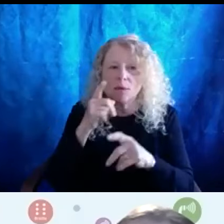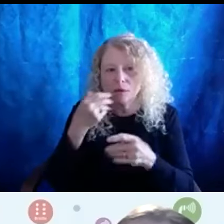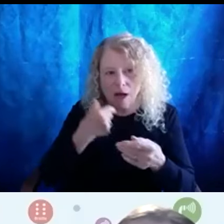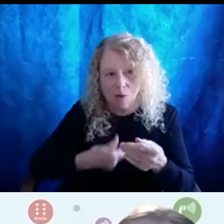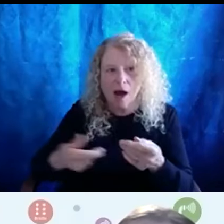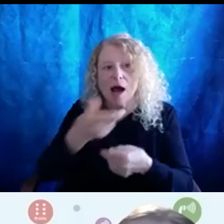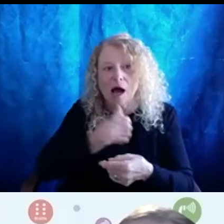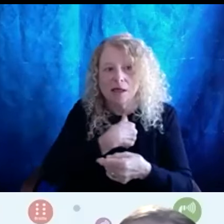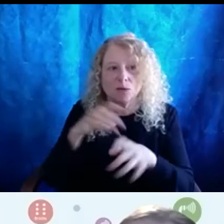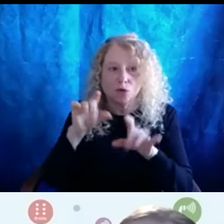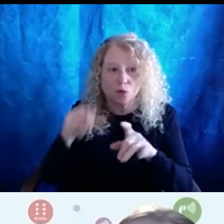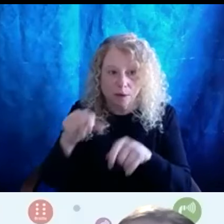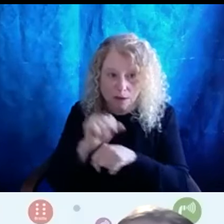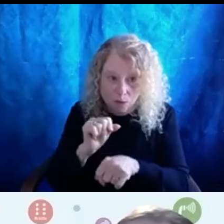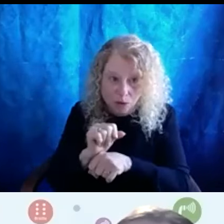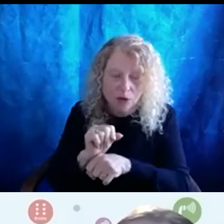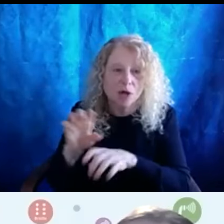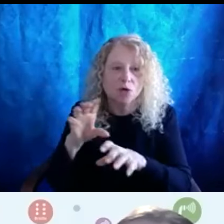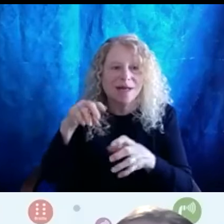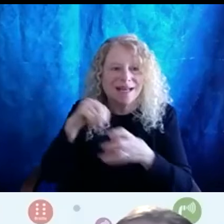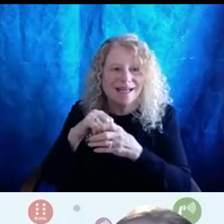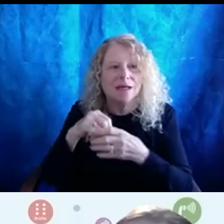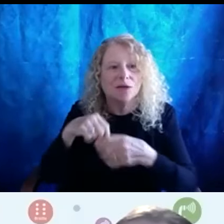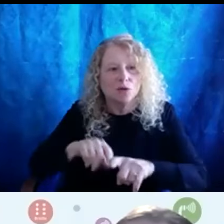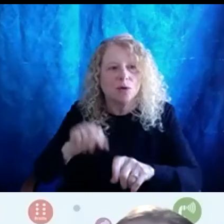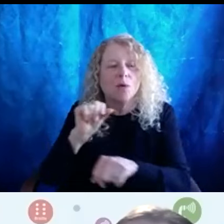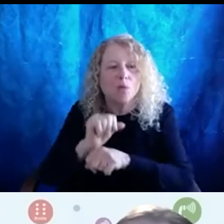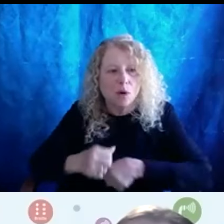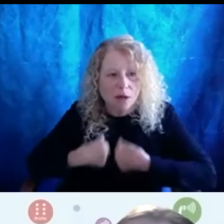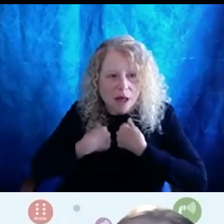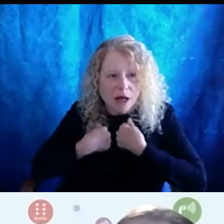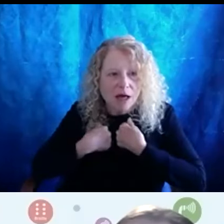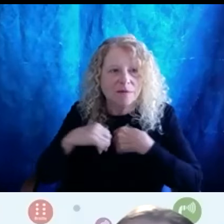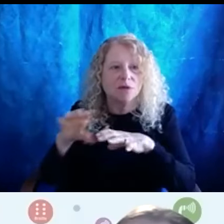work do it within our work lives. We do it when we're not at work. It's a